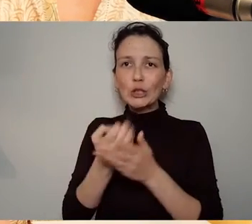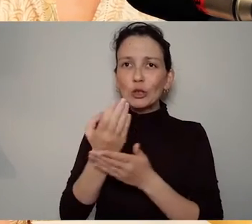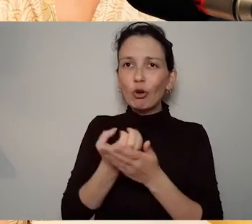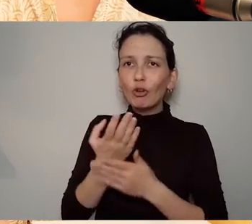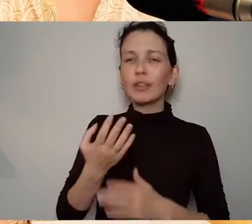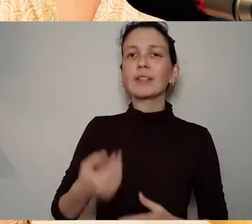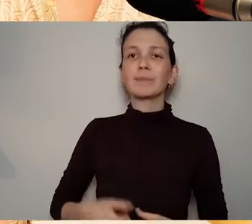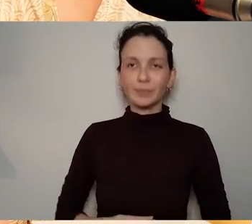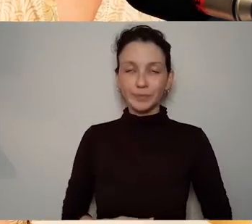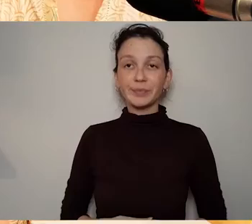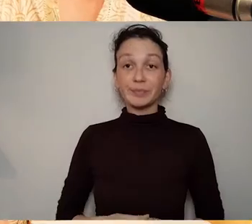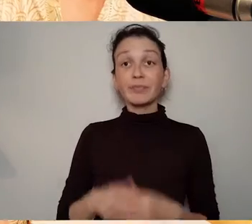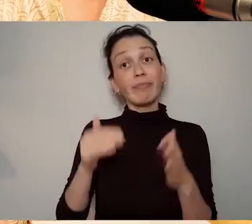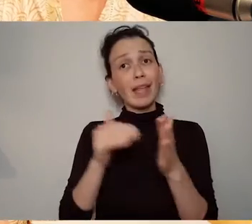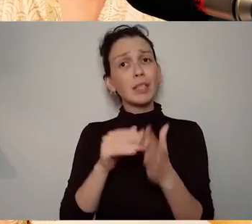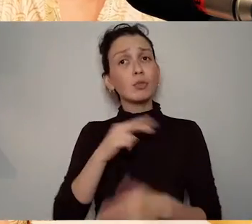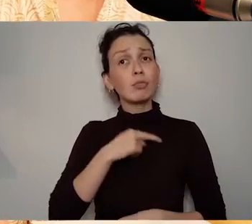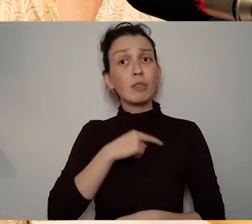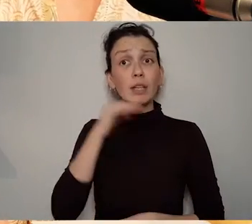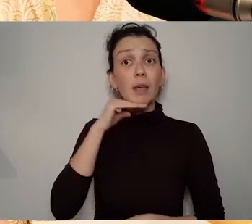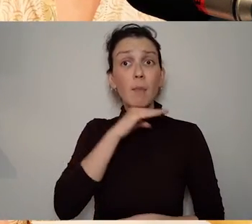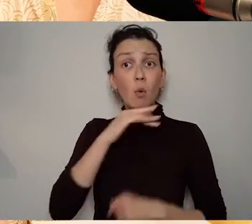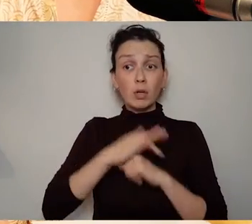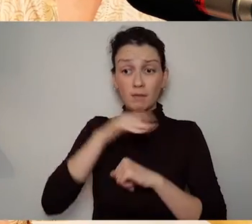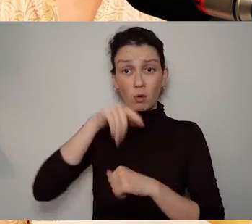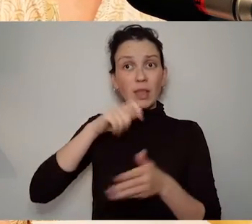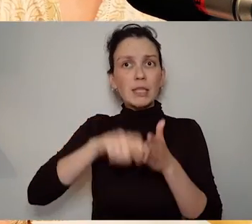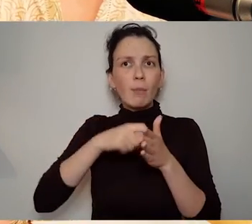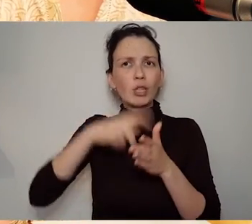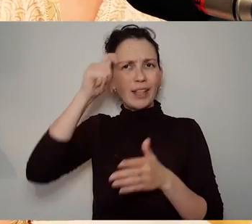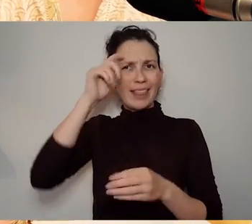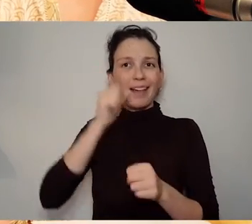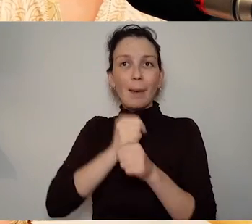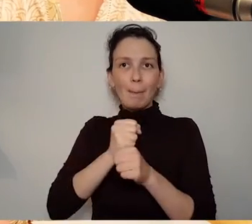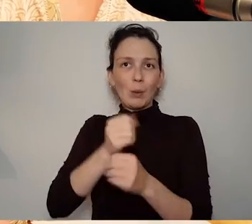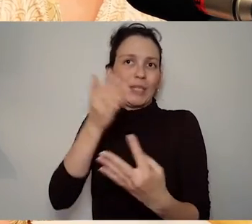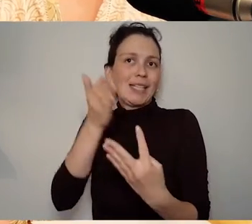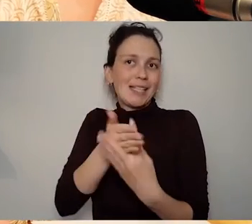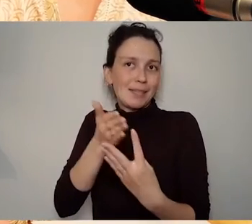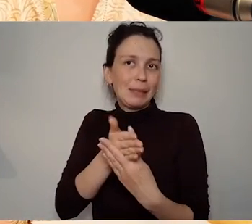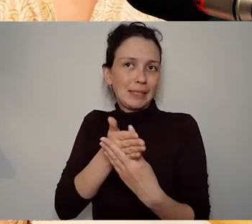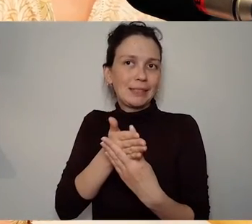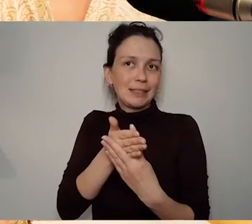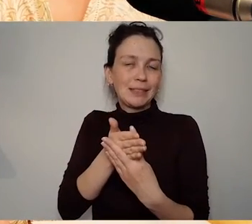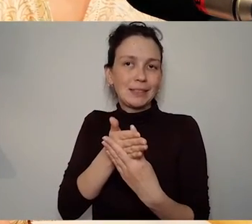relation to the to the research outputs and as I said you know that's something that I'm learning